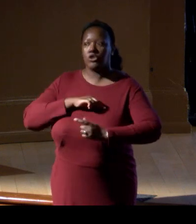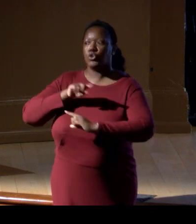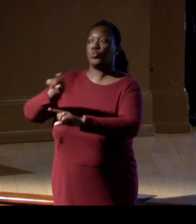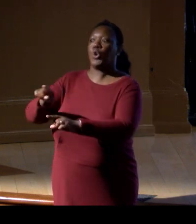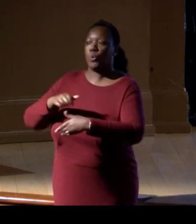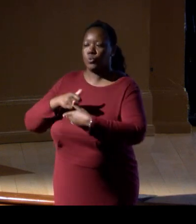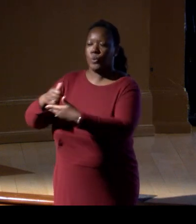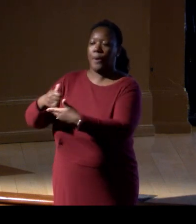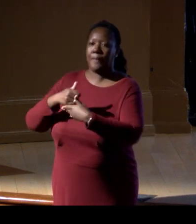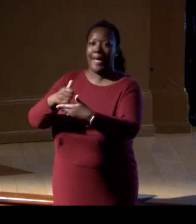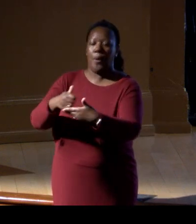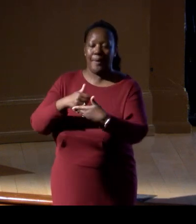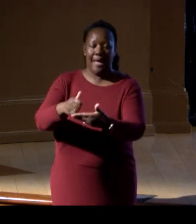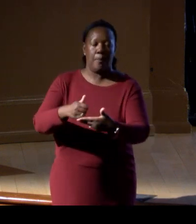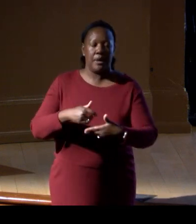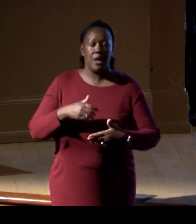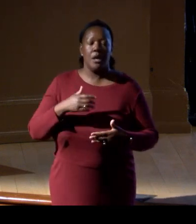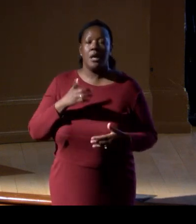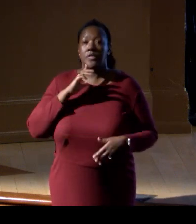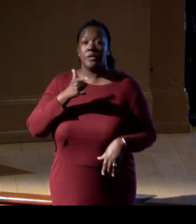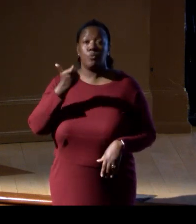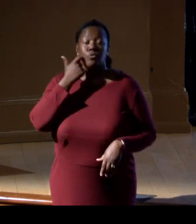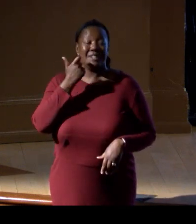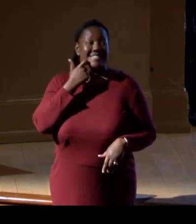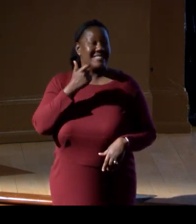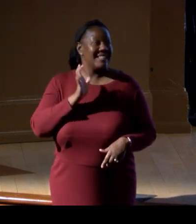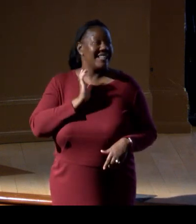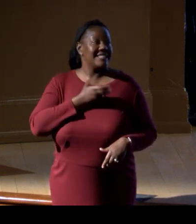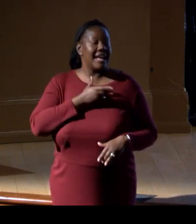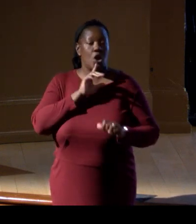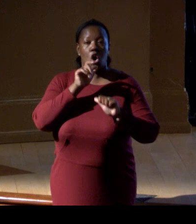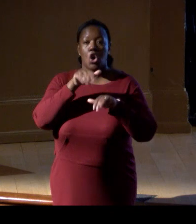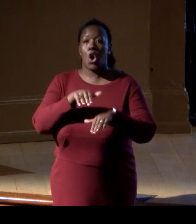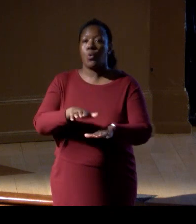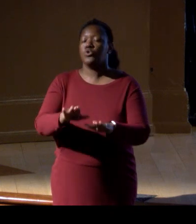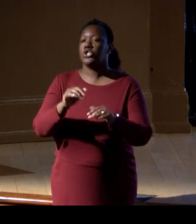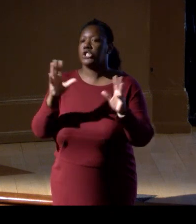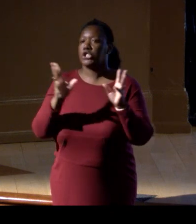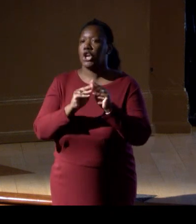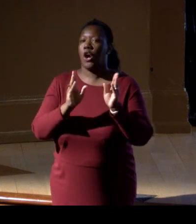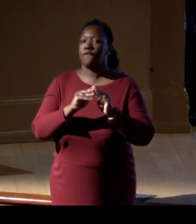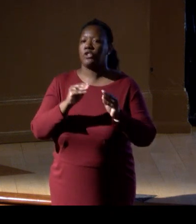improve the fishing. The latest example was at Our Oceans Conference in Athens a month ago.